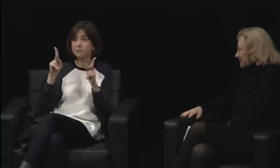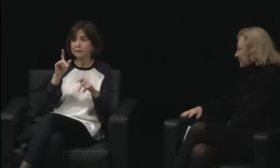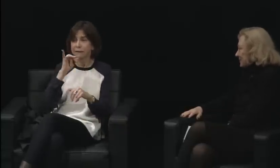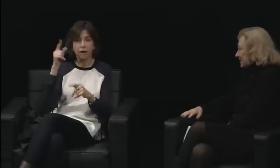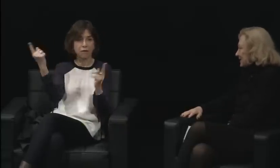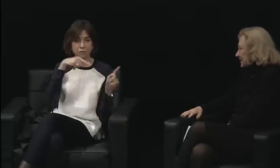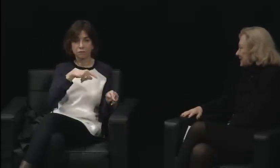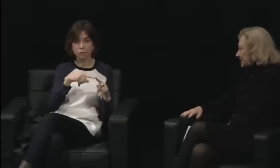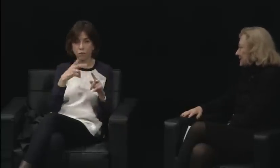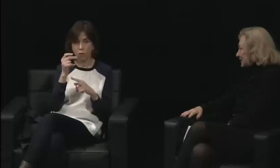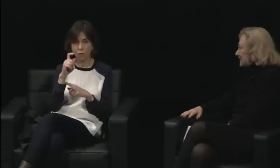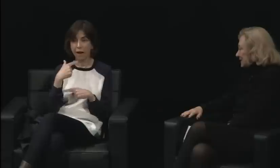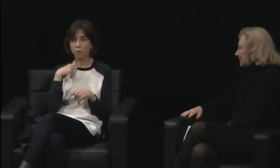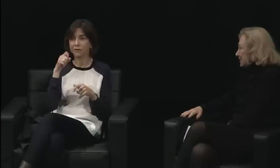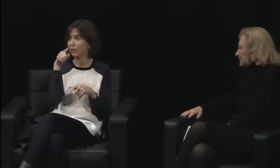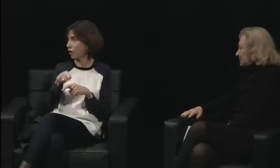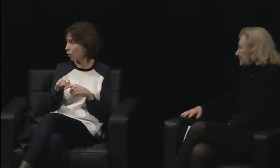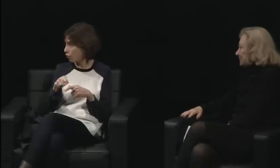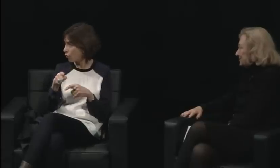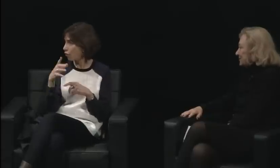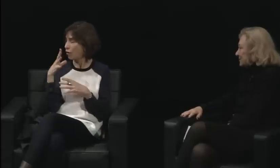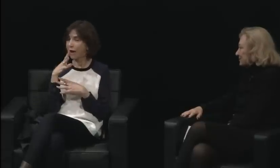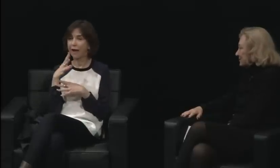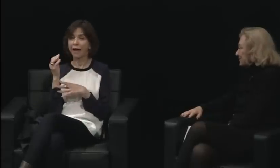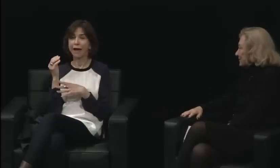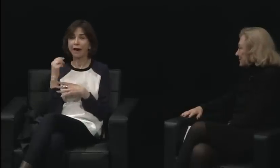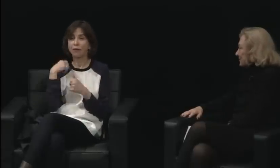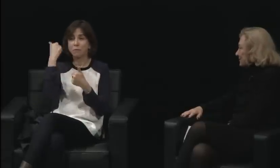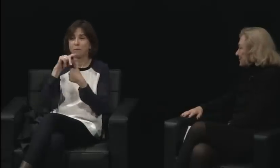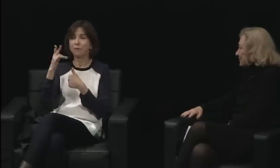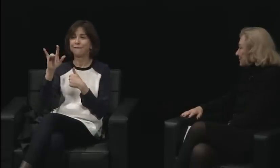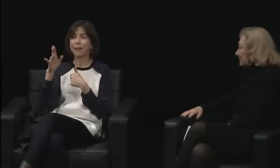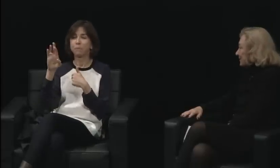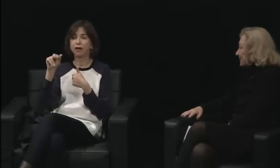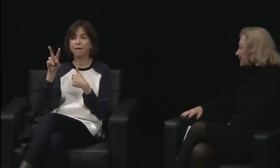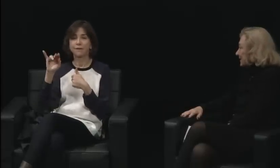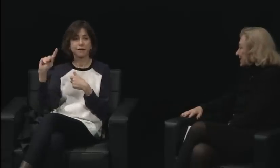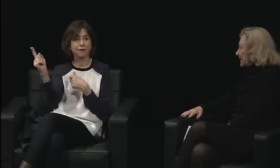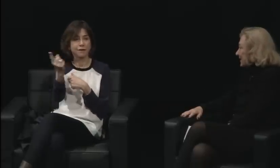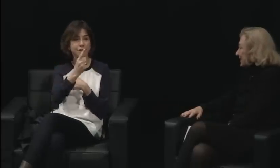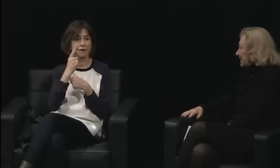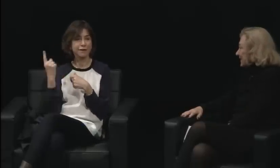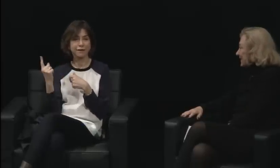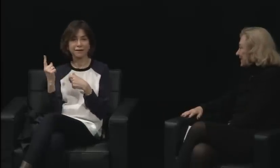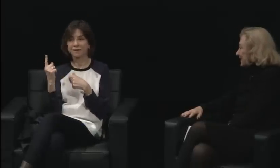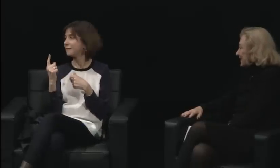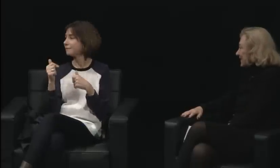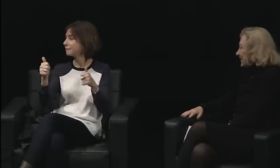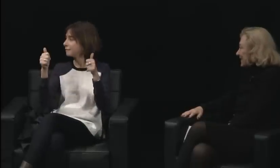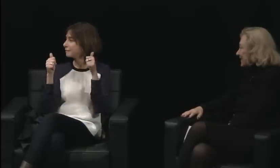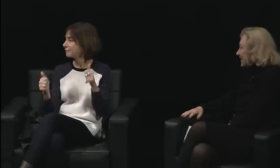but we still didn't know the final outcome, so we felt we had been riding this wave